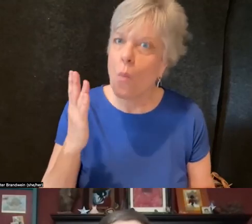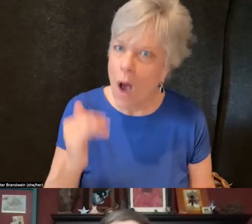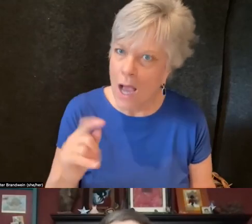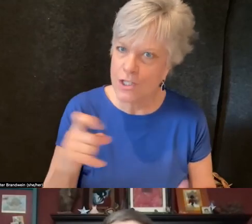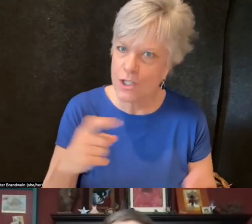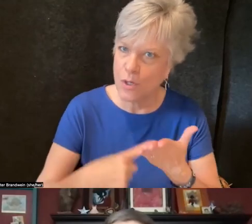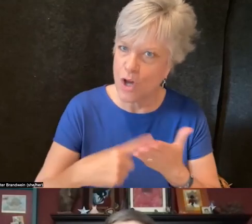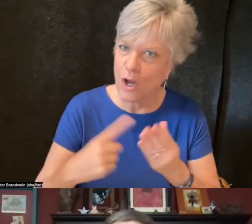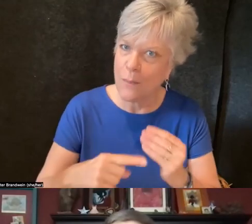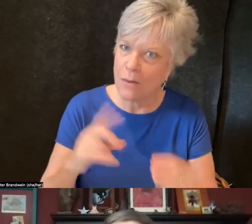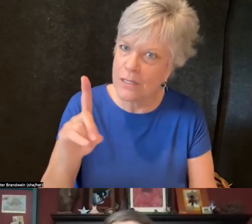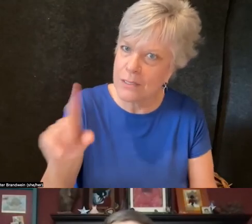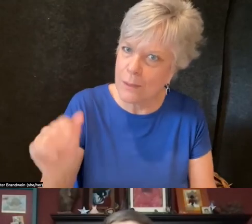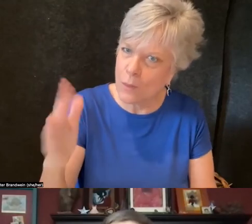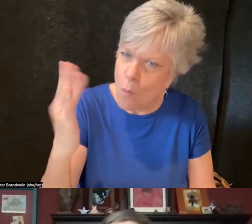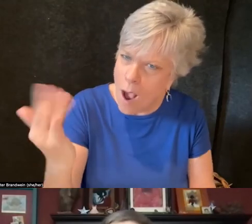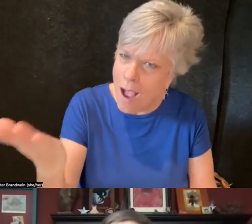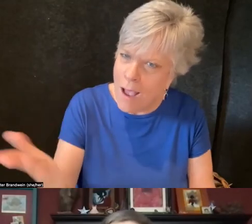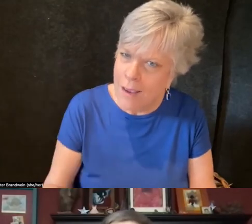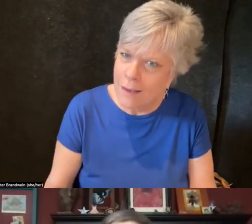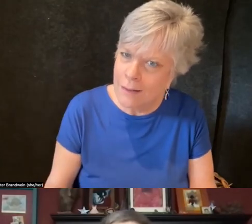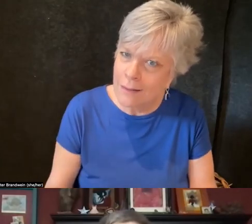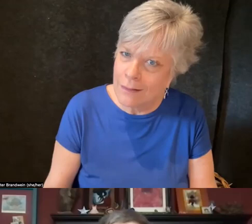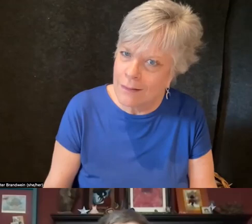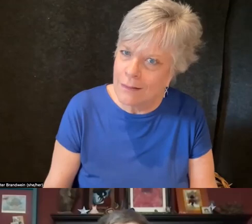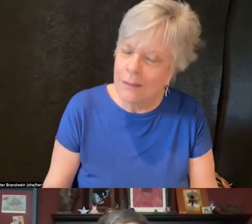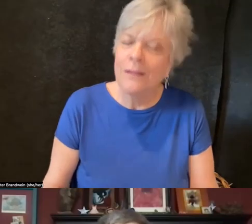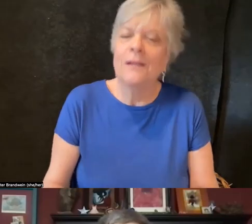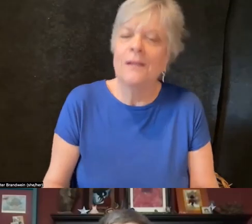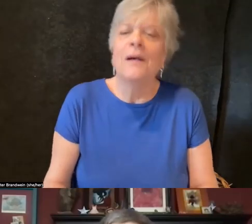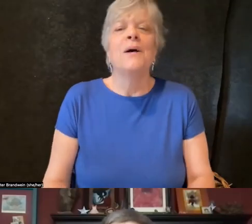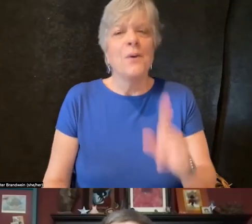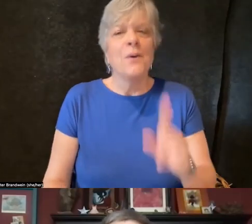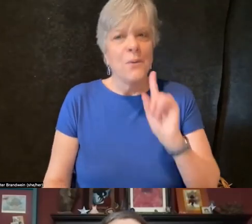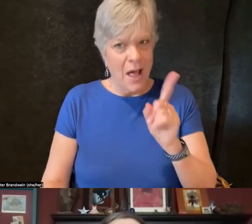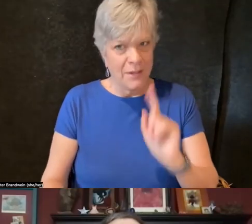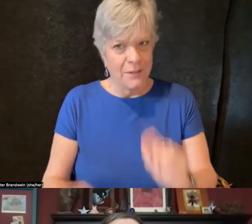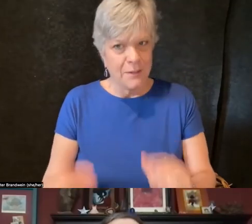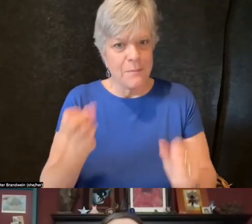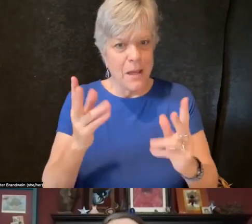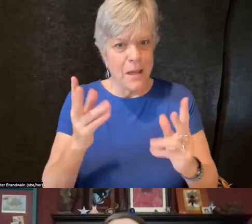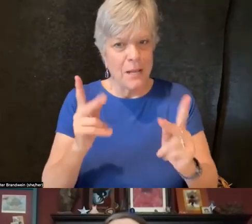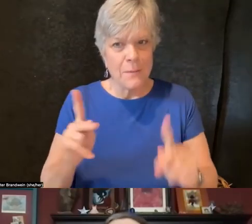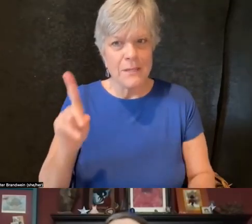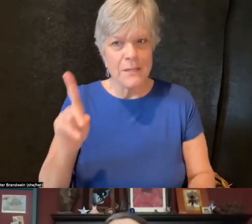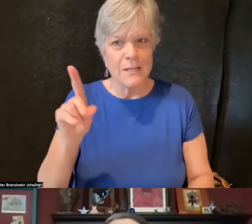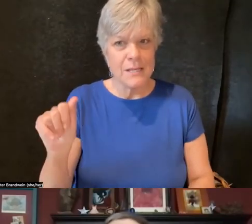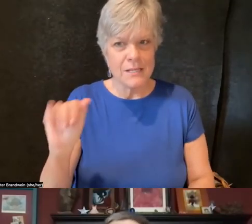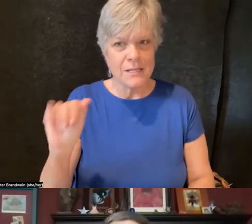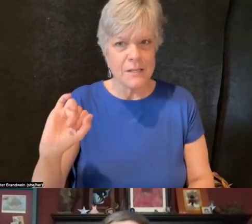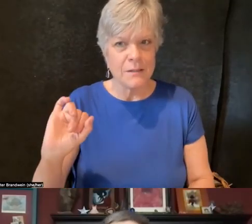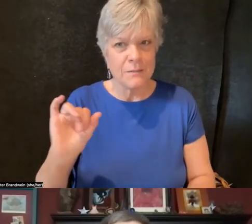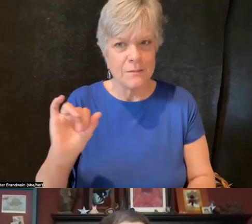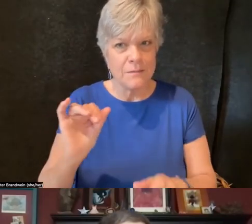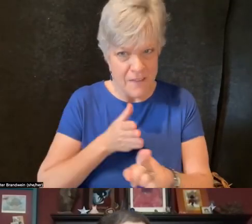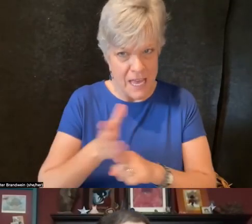Well, many of the folks in the disability space of course say that disability is part